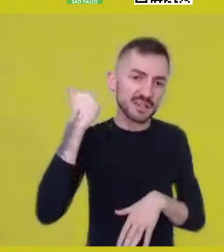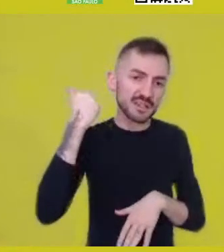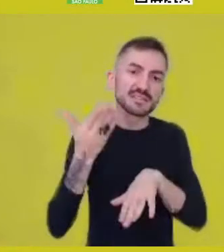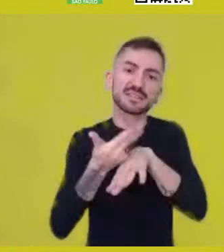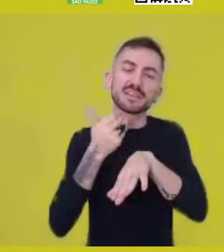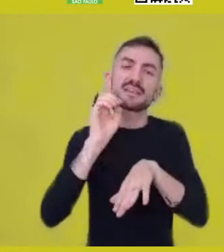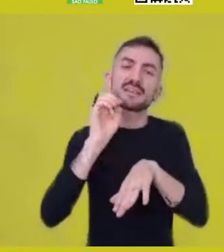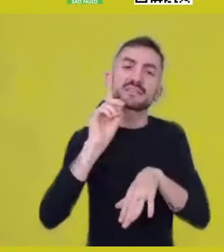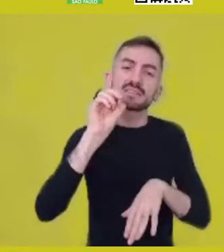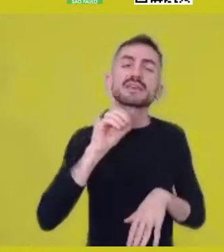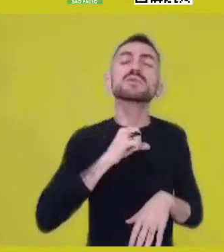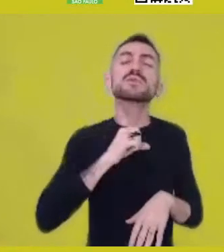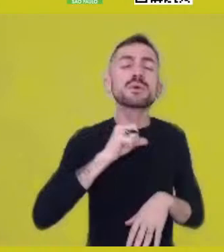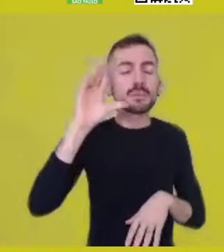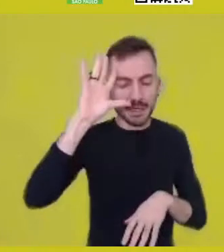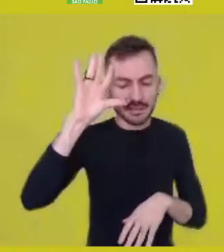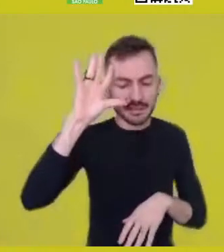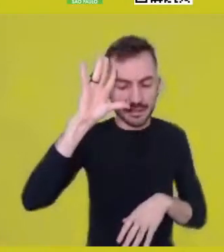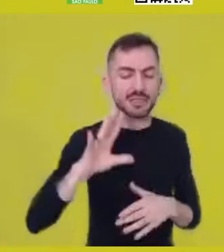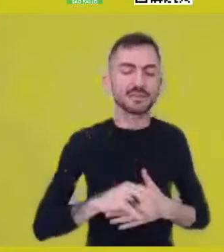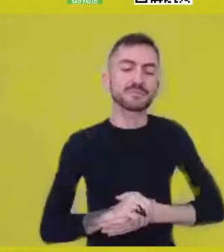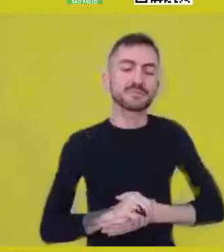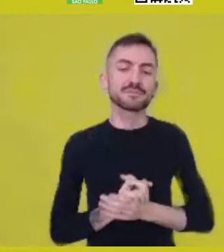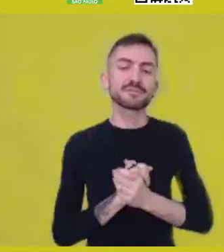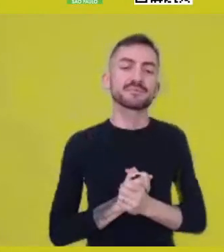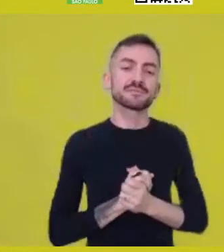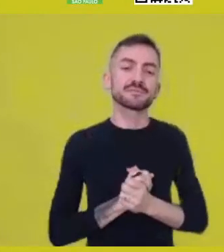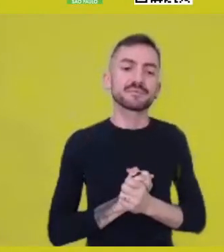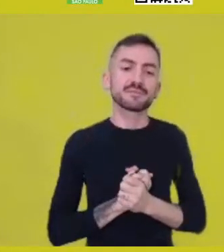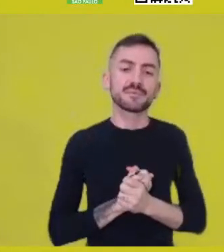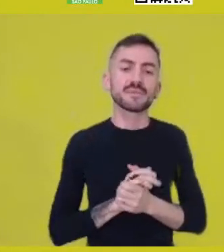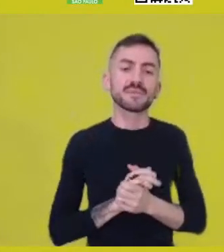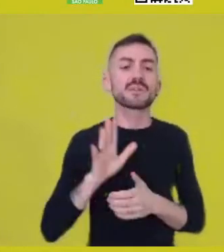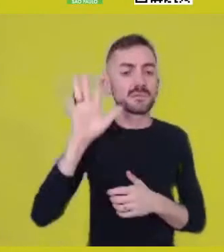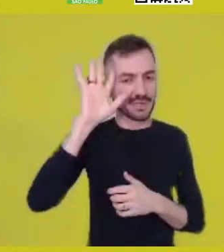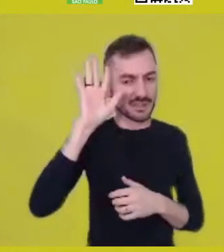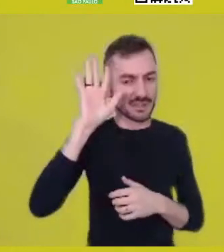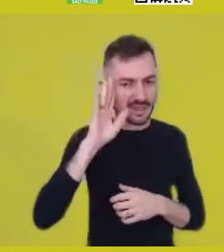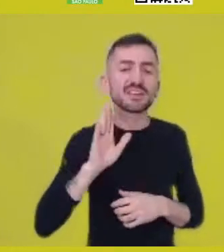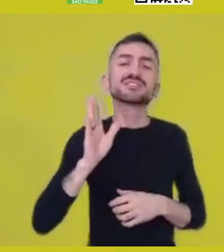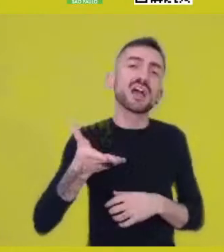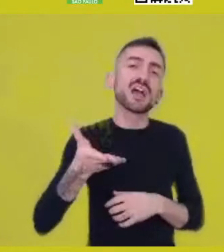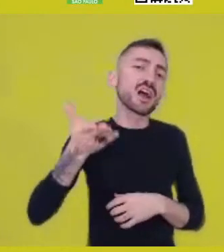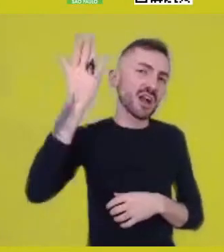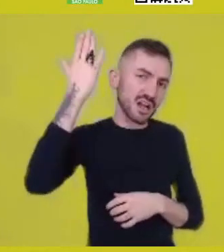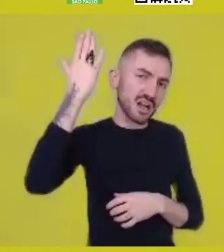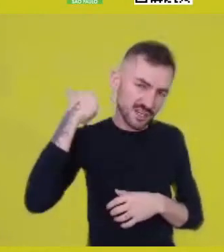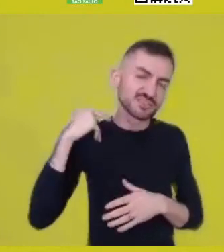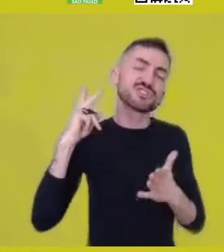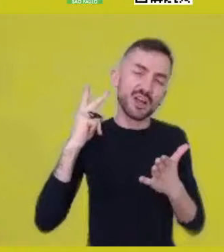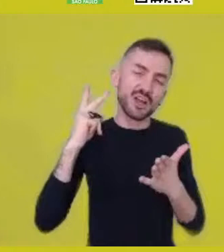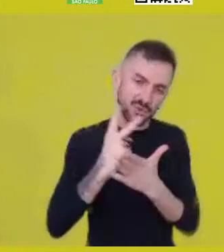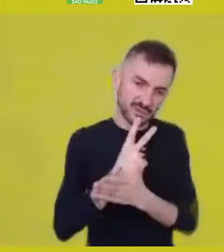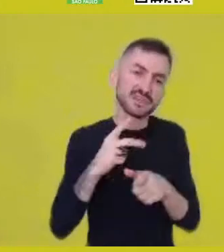since there’s been another moment when I participated,